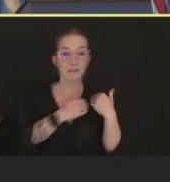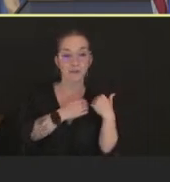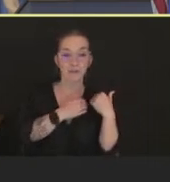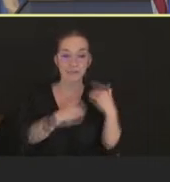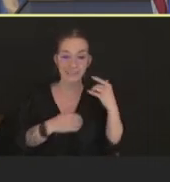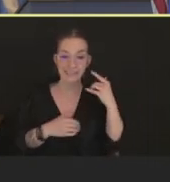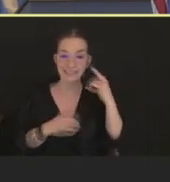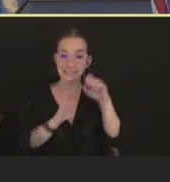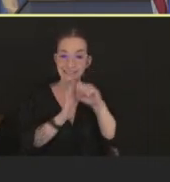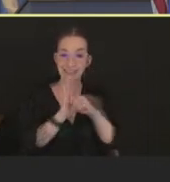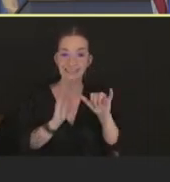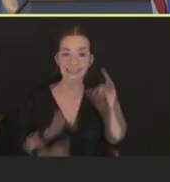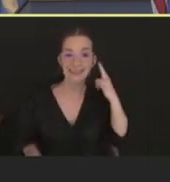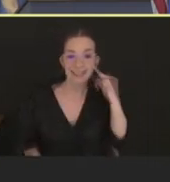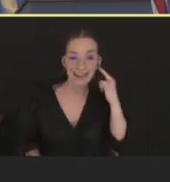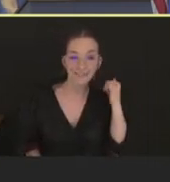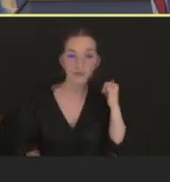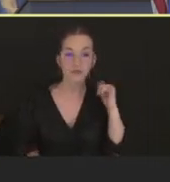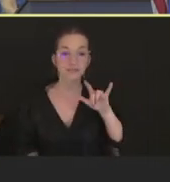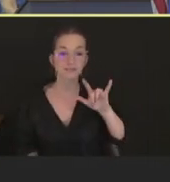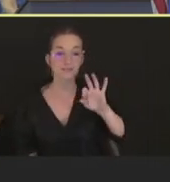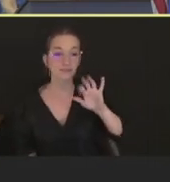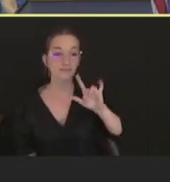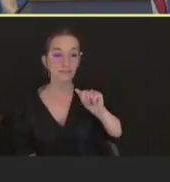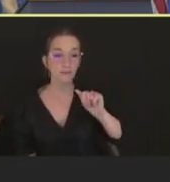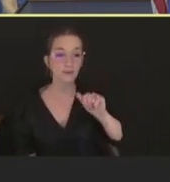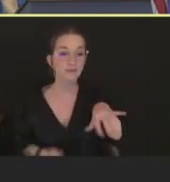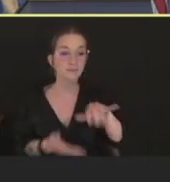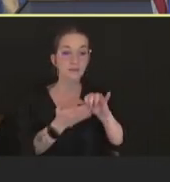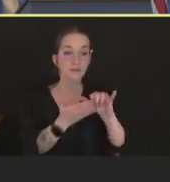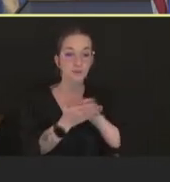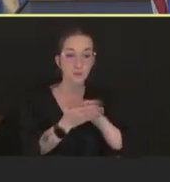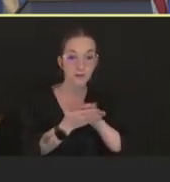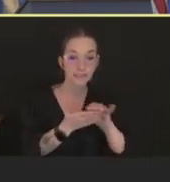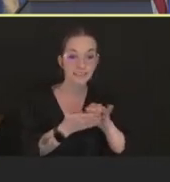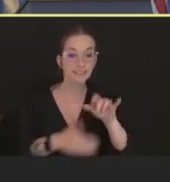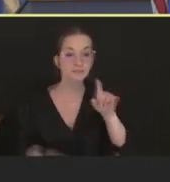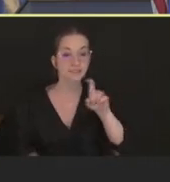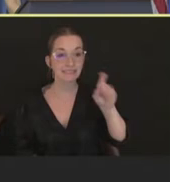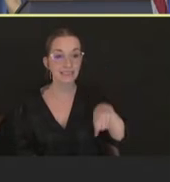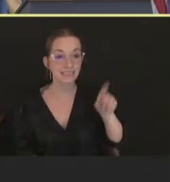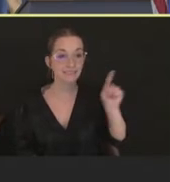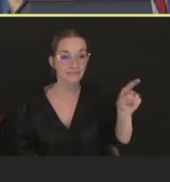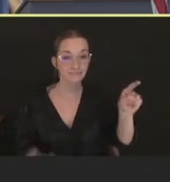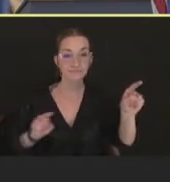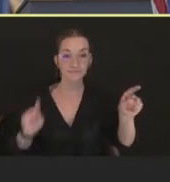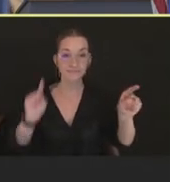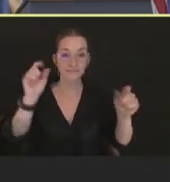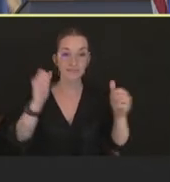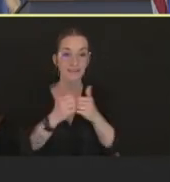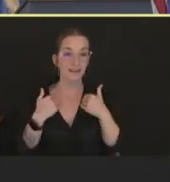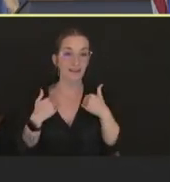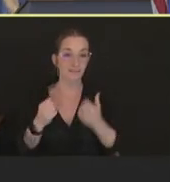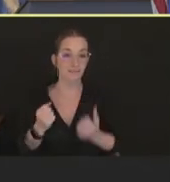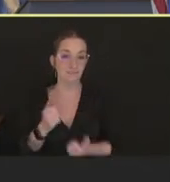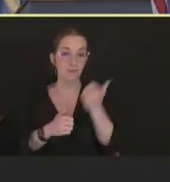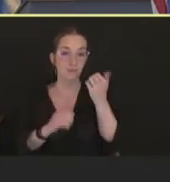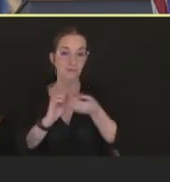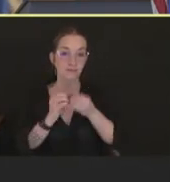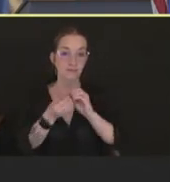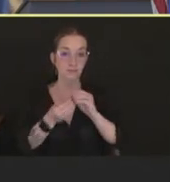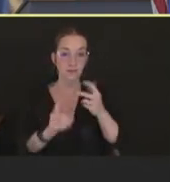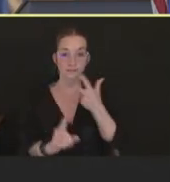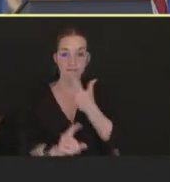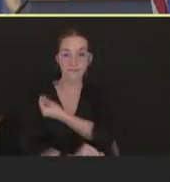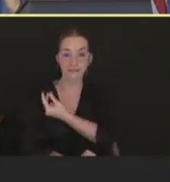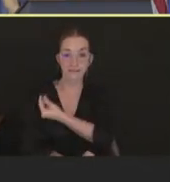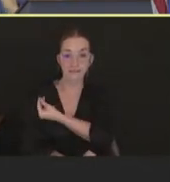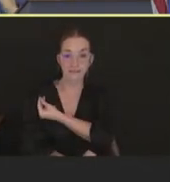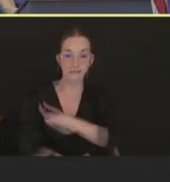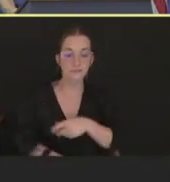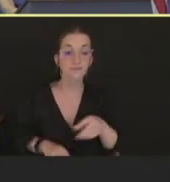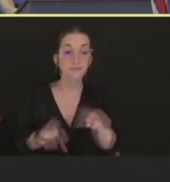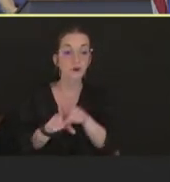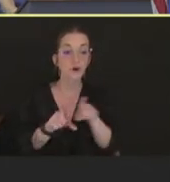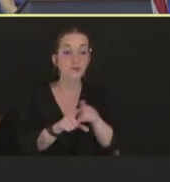Florida, New York City, Texas. I just point out, also, that in the lighter colors where we have